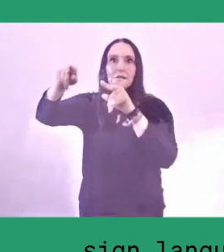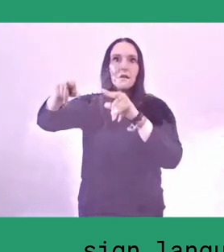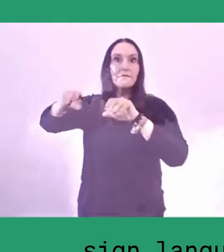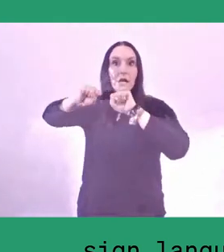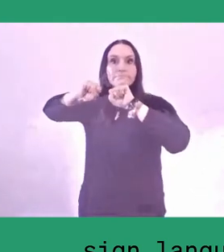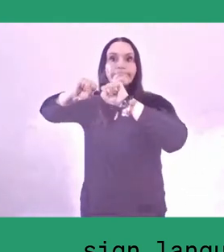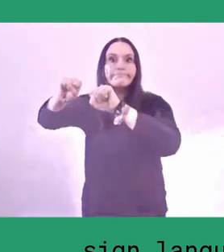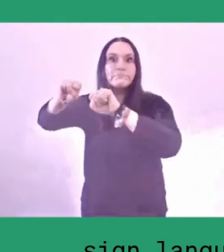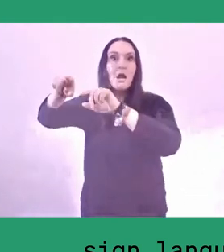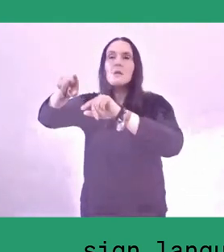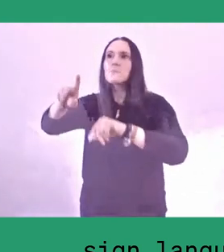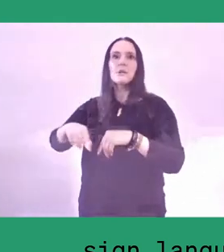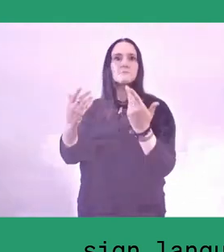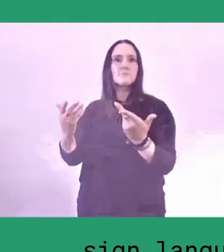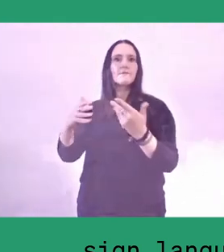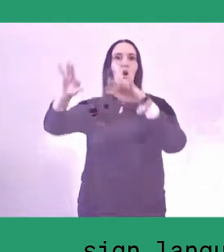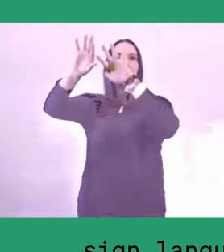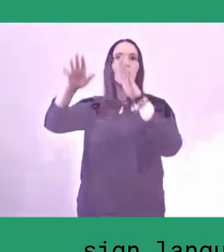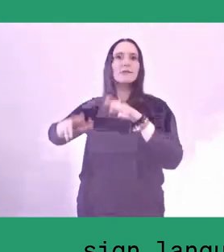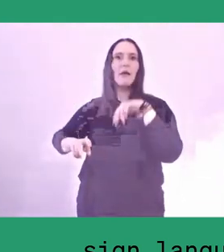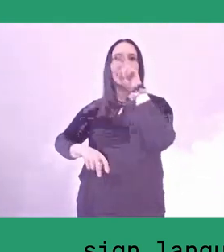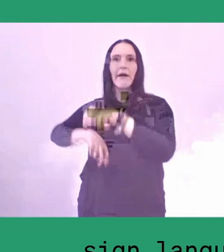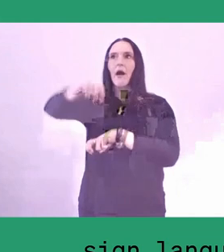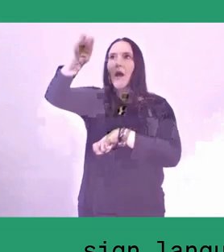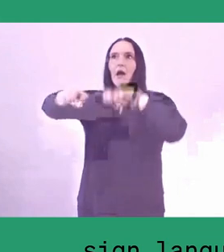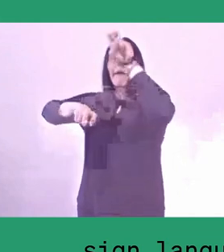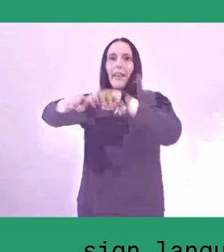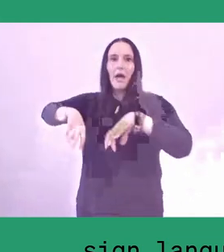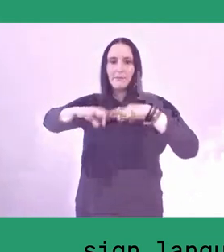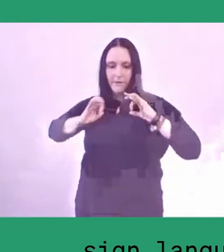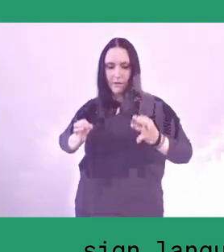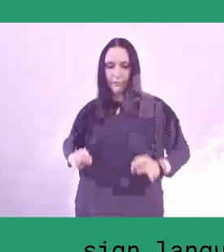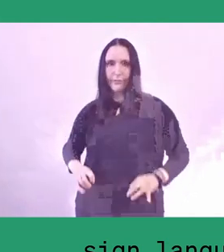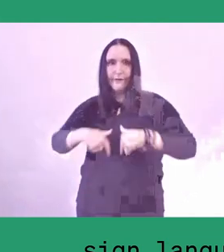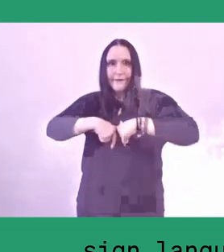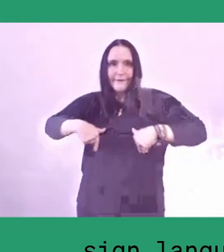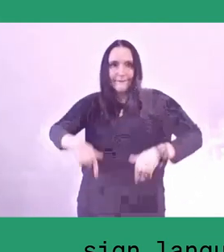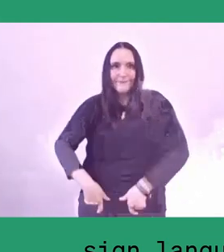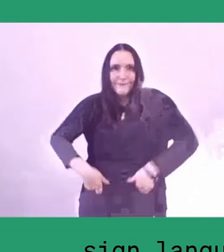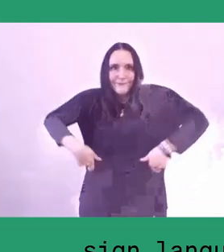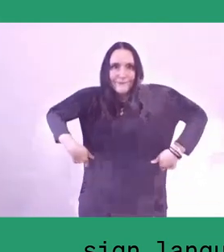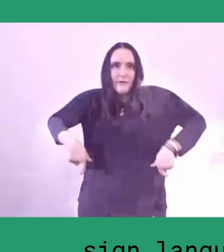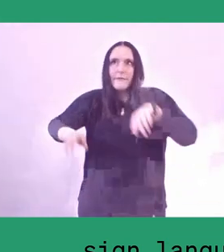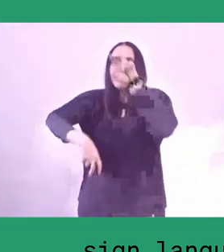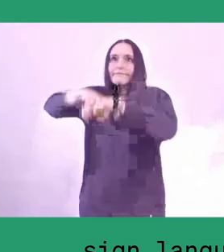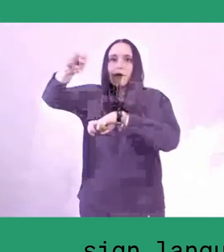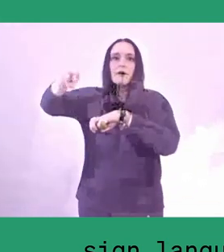For mountain climbing as an alternative to a kind of tourism, ecotourism.